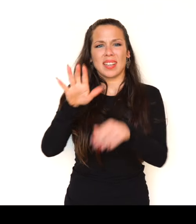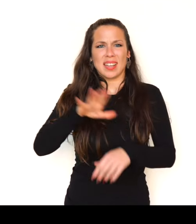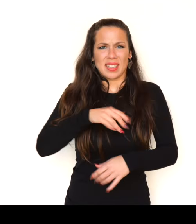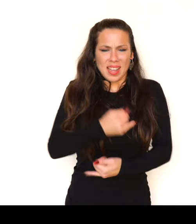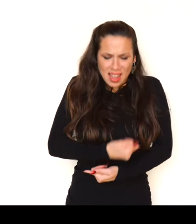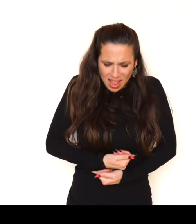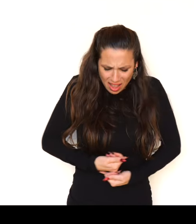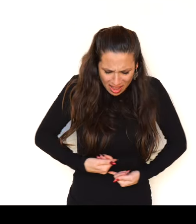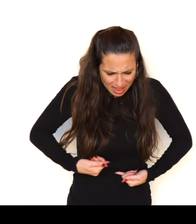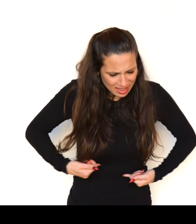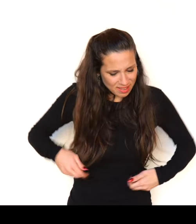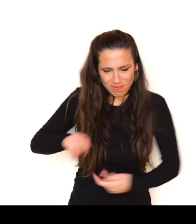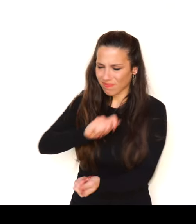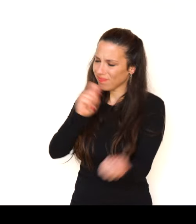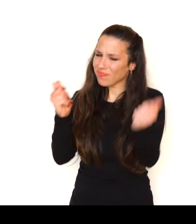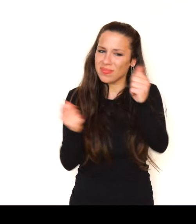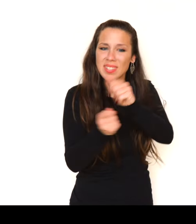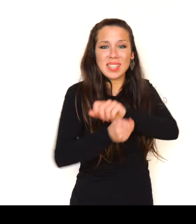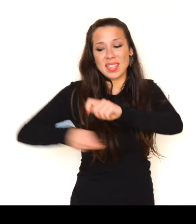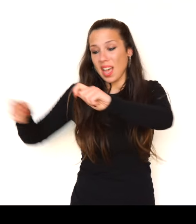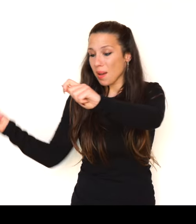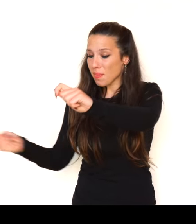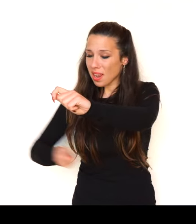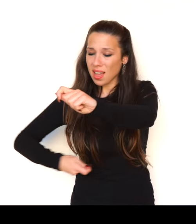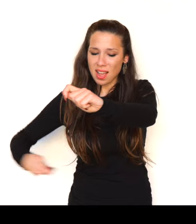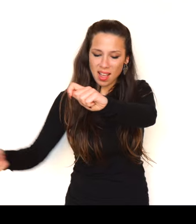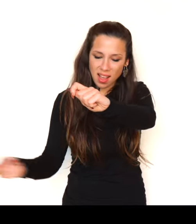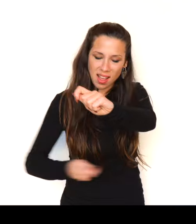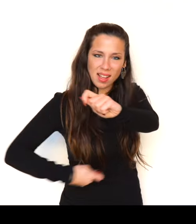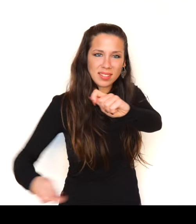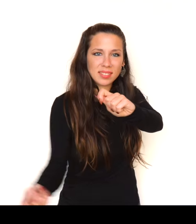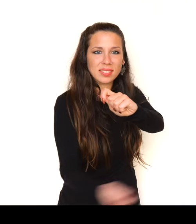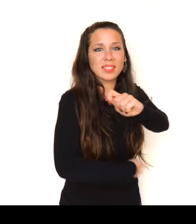From hunger I would make wheat